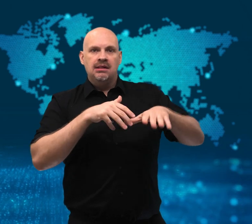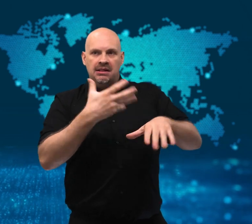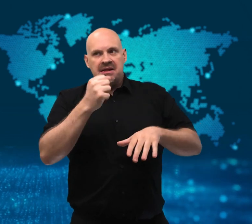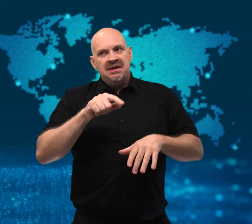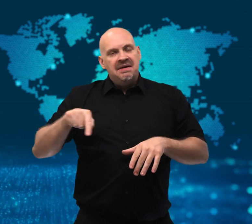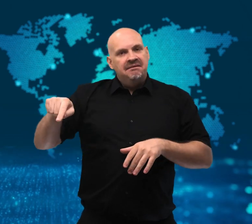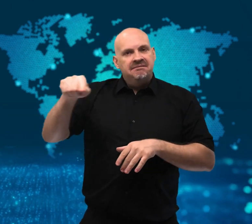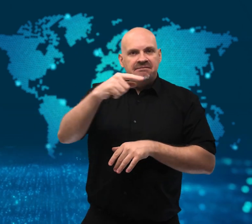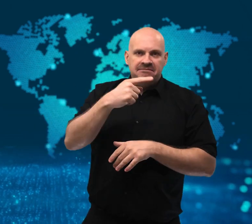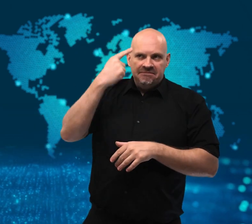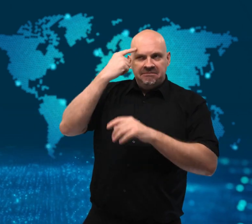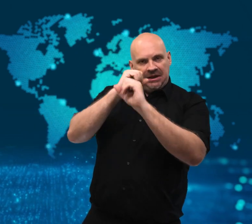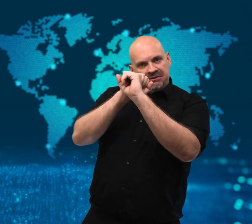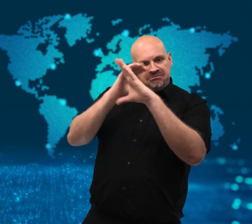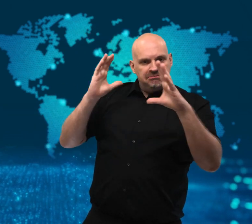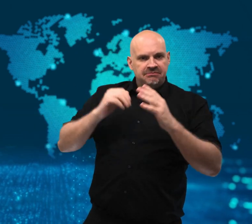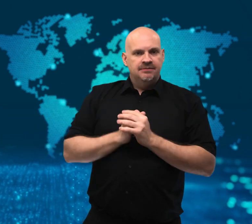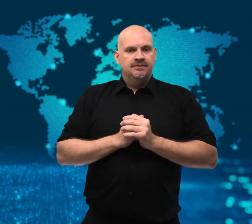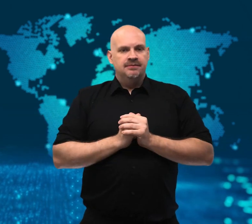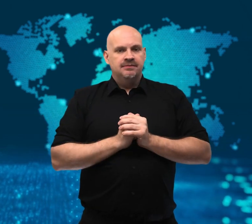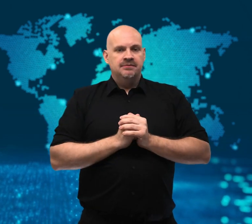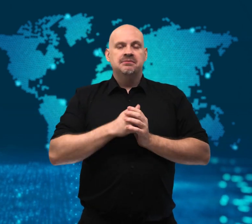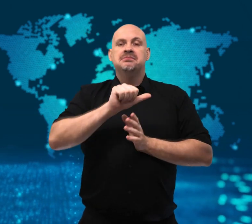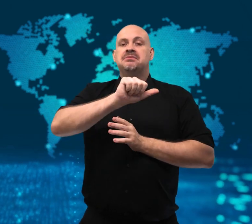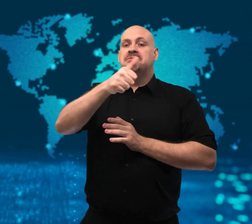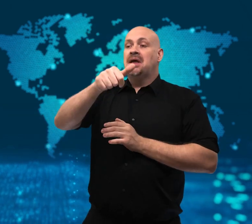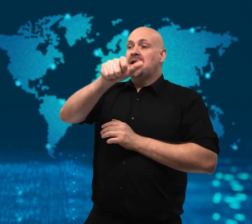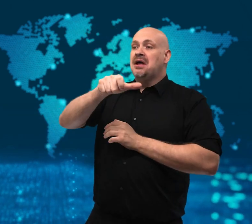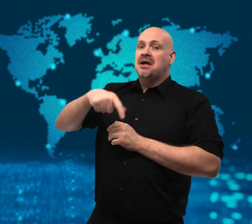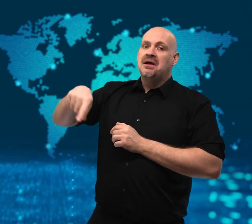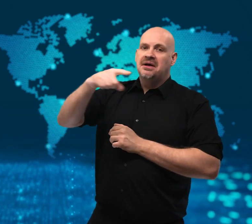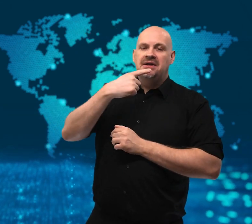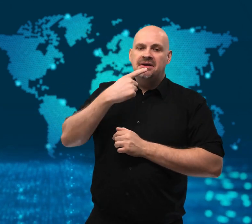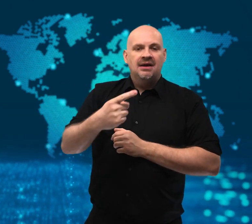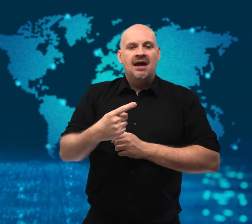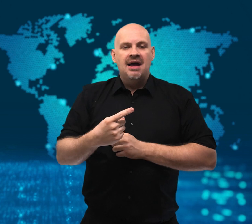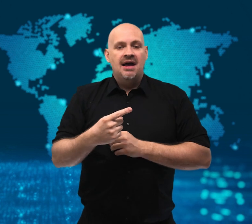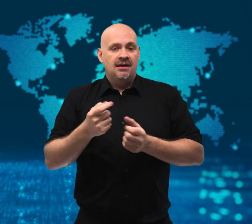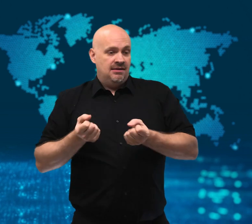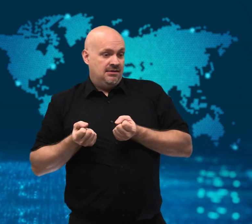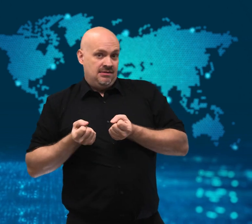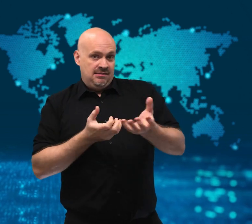has tripled in cost due to COVID-19.